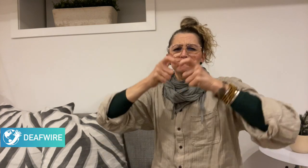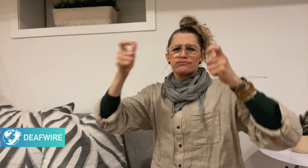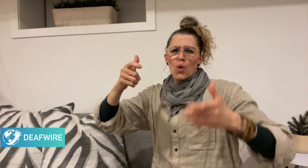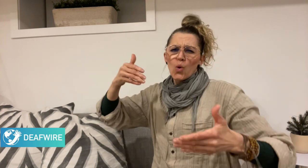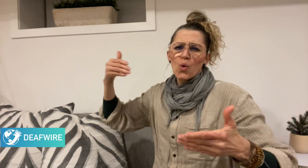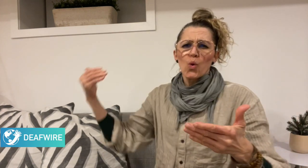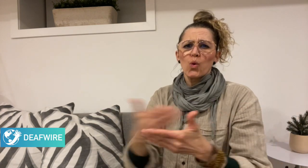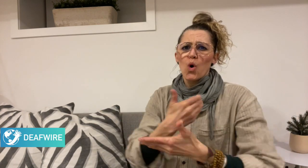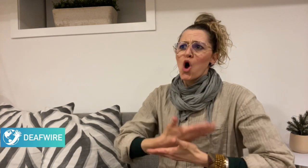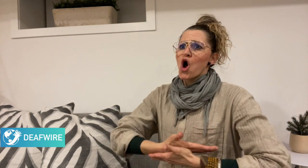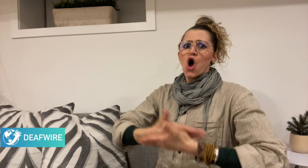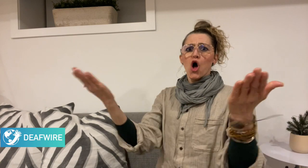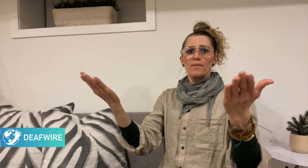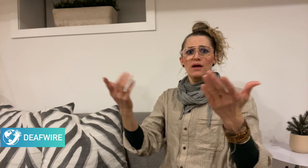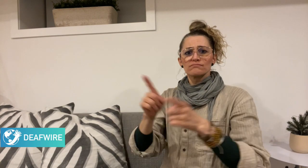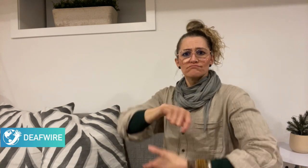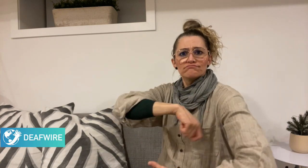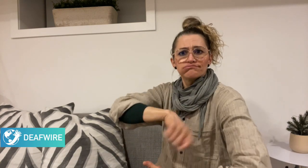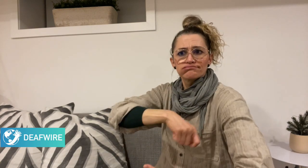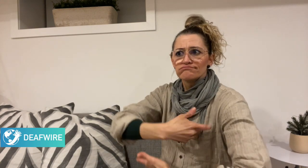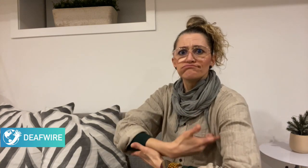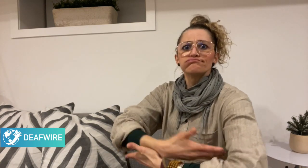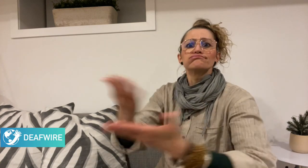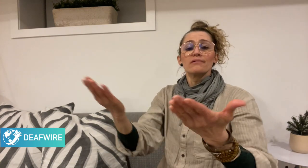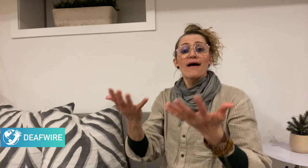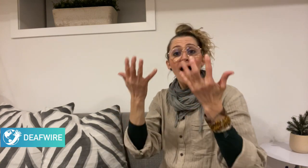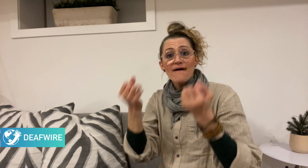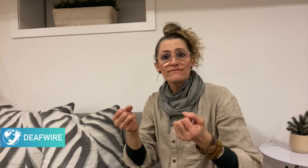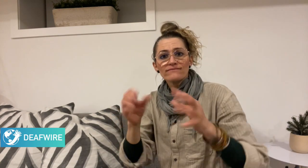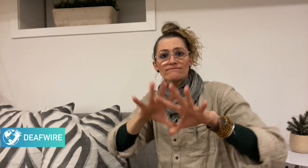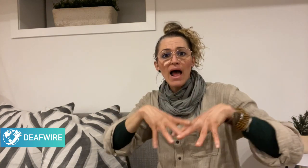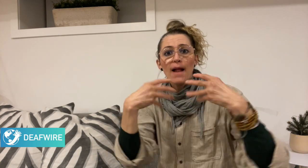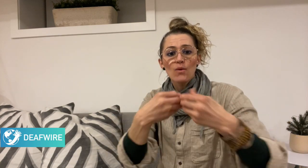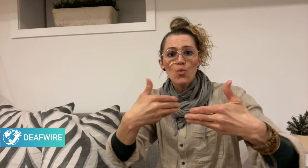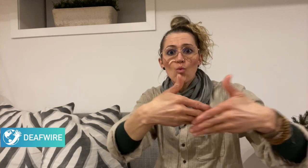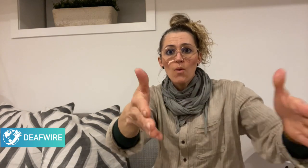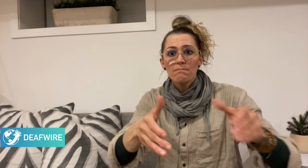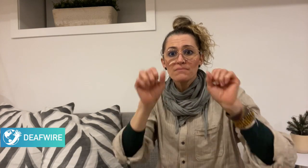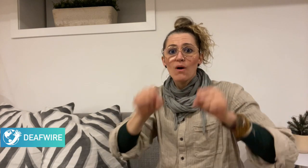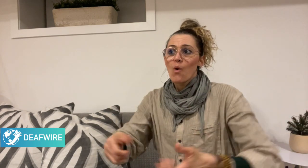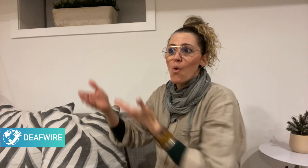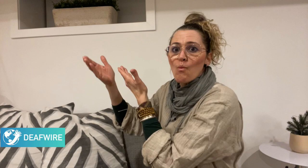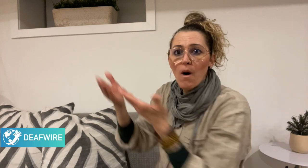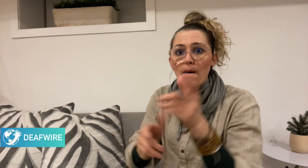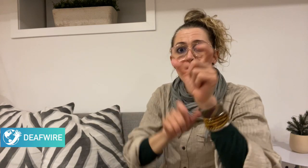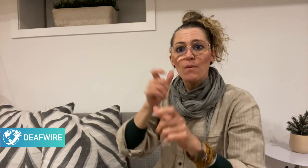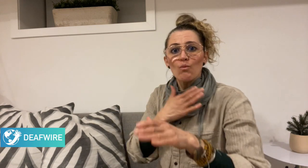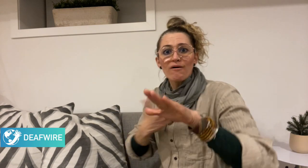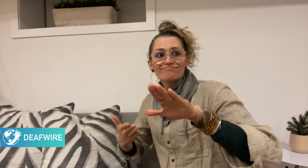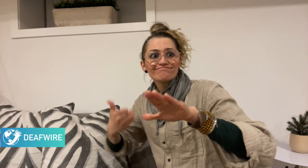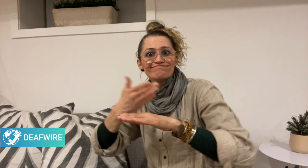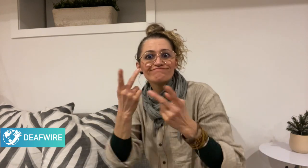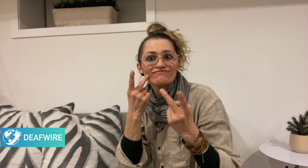to welcome visitors, a wood-burning hot tub, and a communal